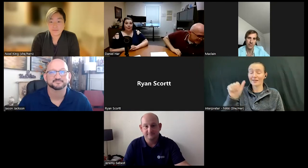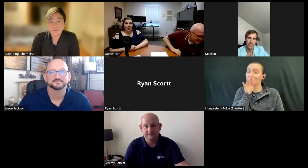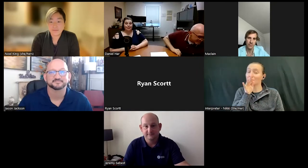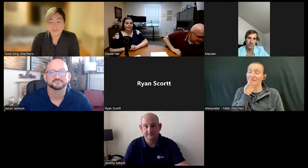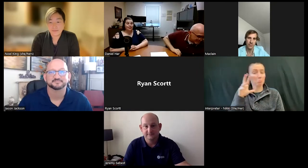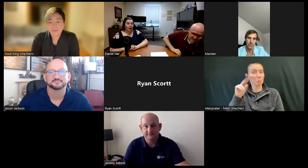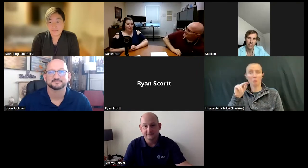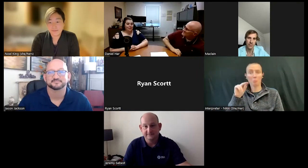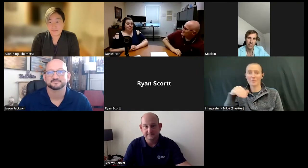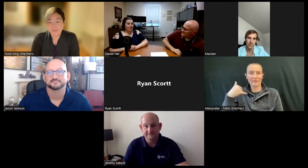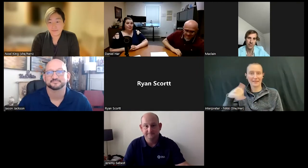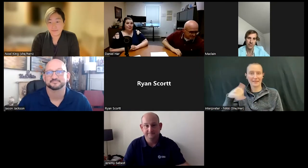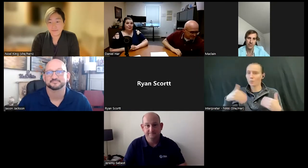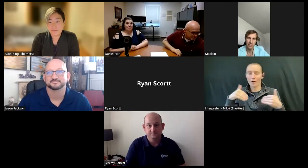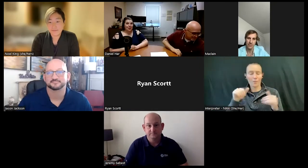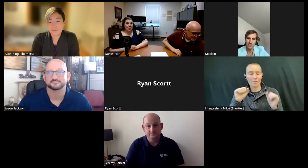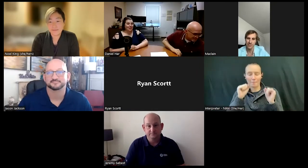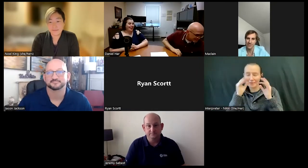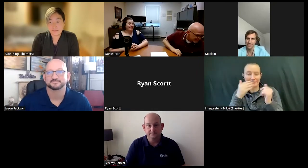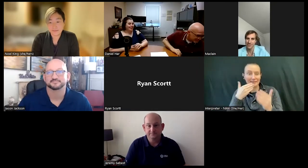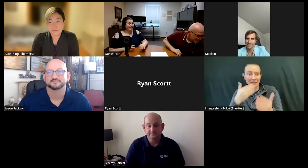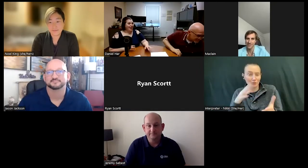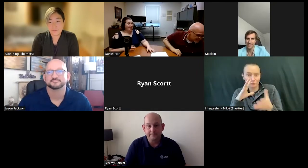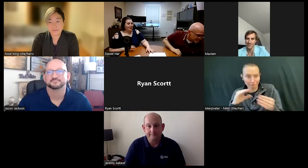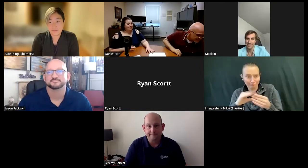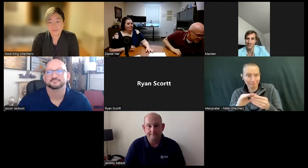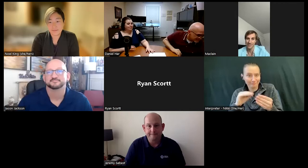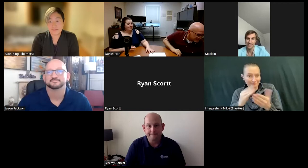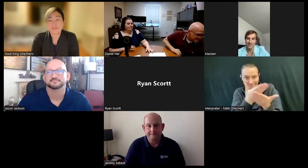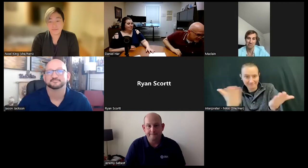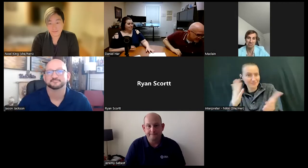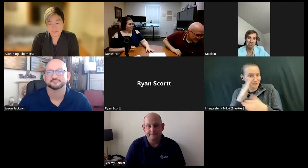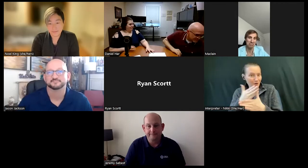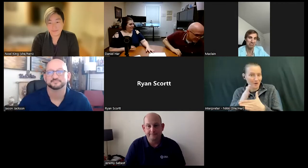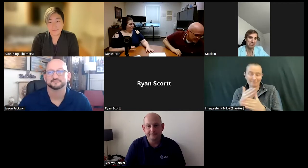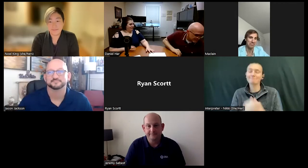that's amazing. Thank you so much for sharing that.